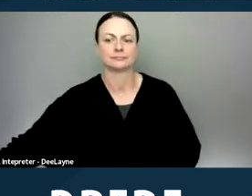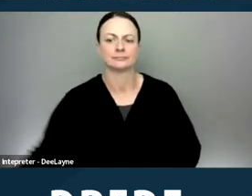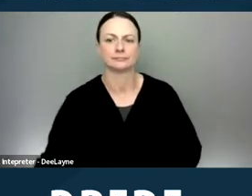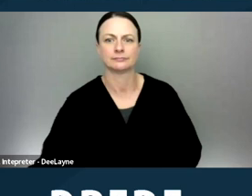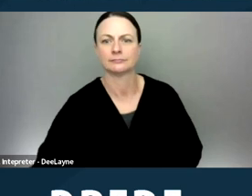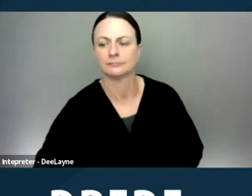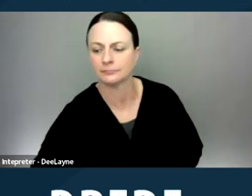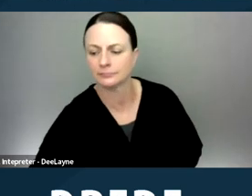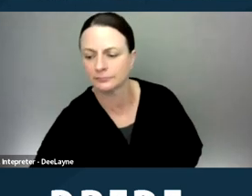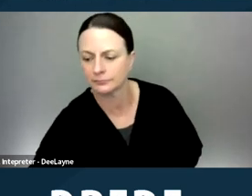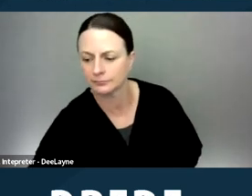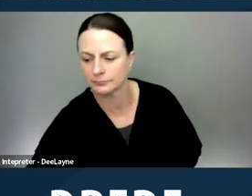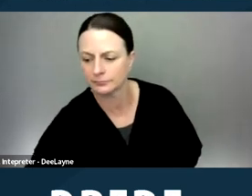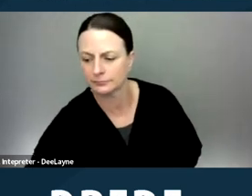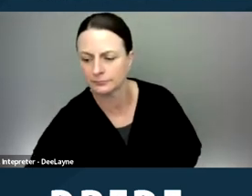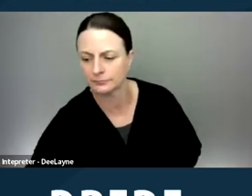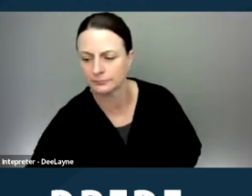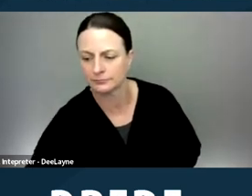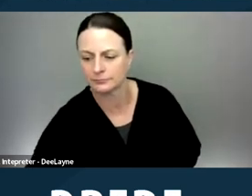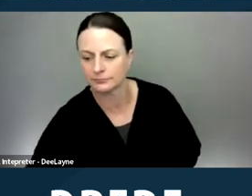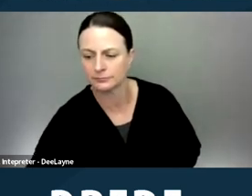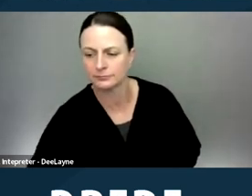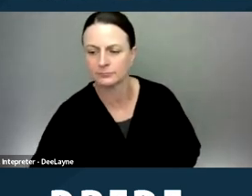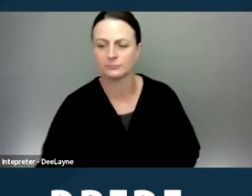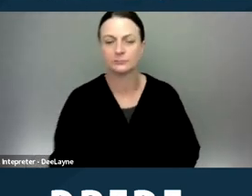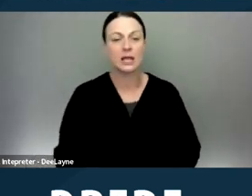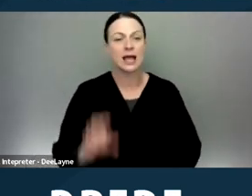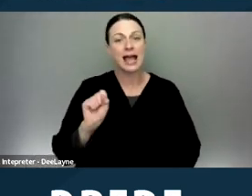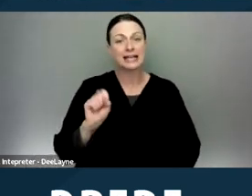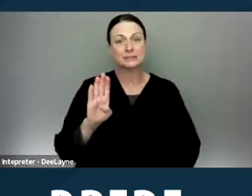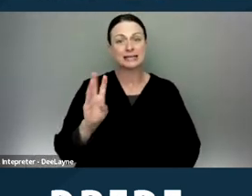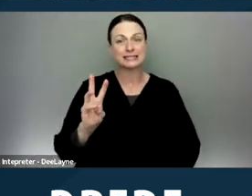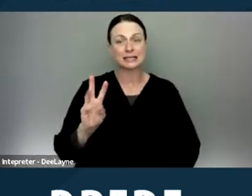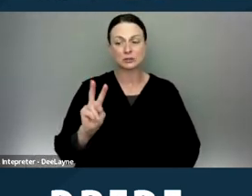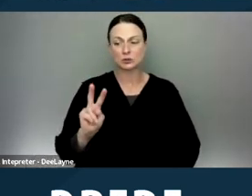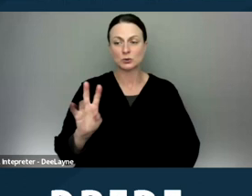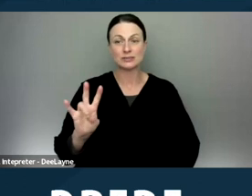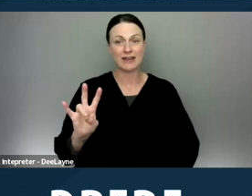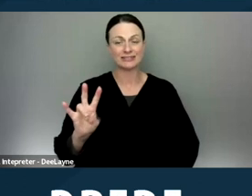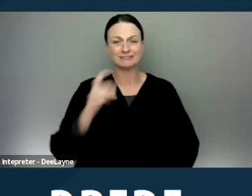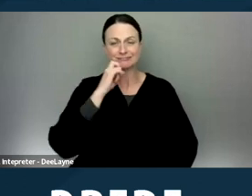So under SB-627, which as I said would just became effective this in January of this year.